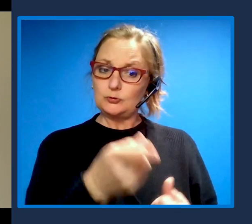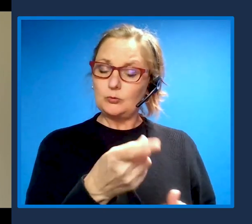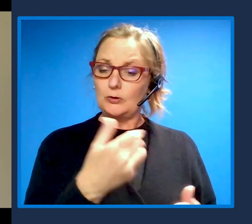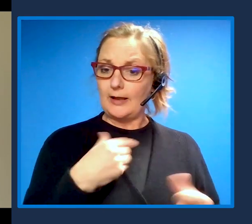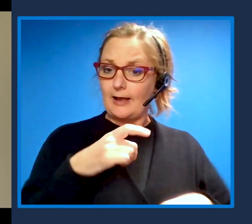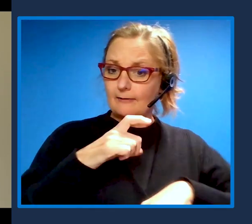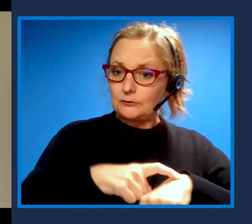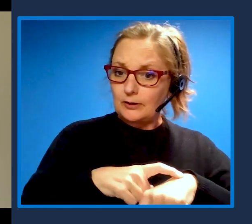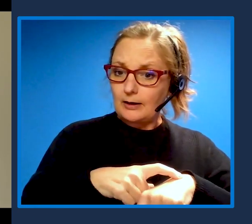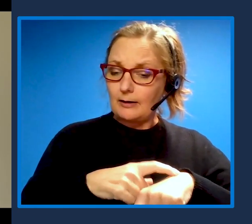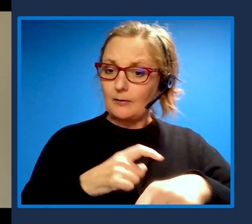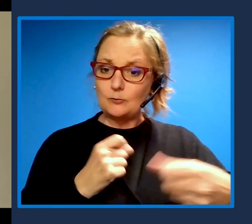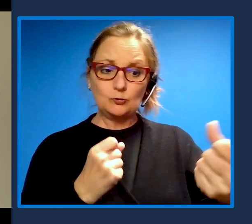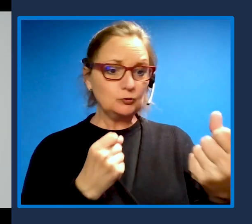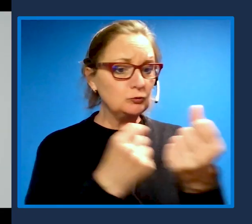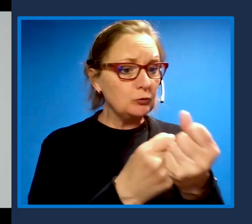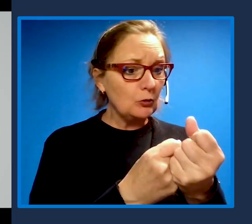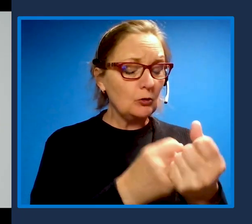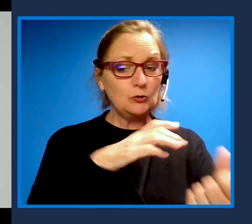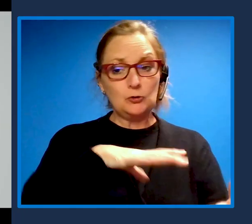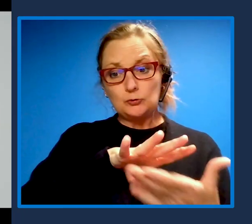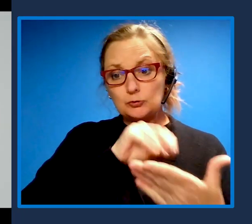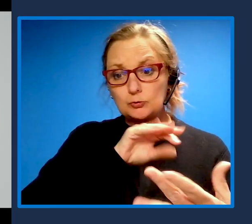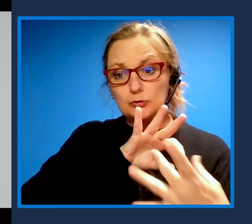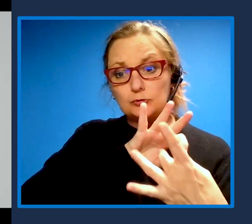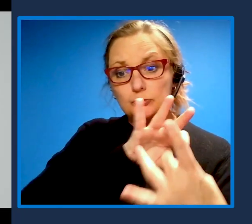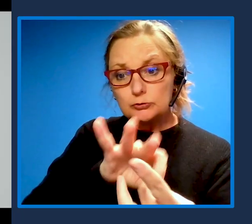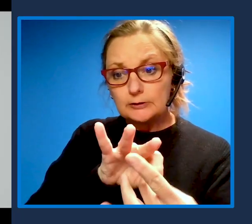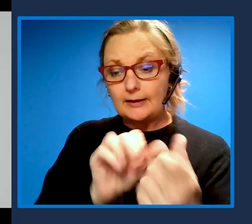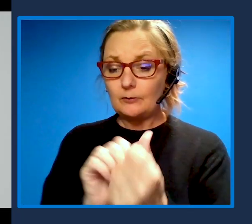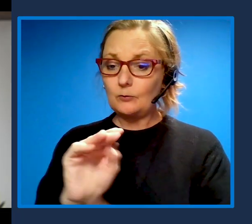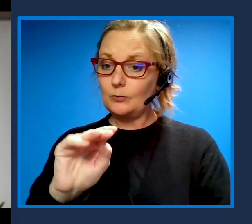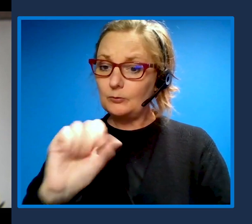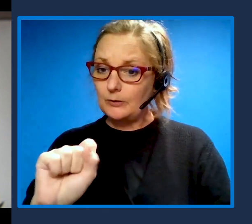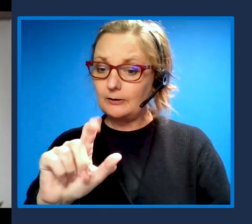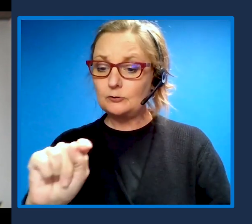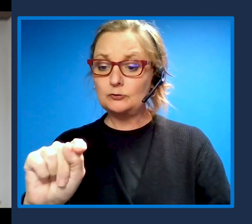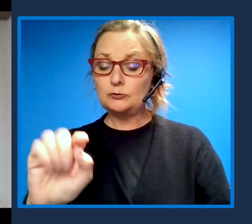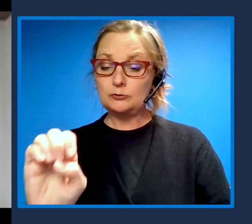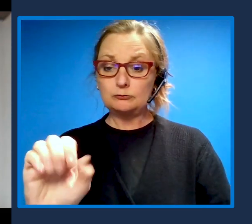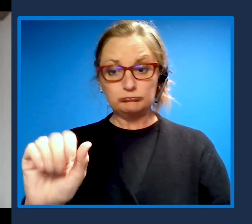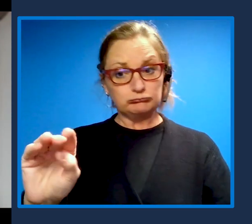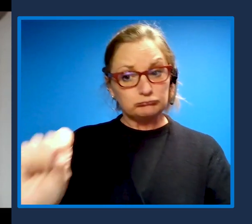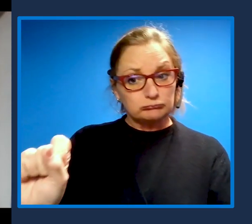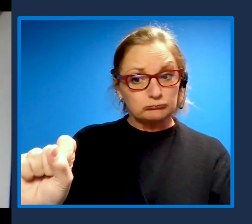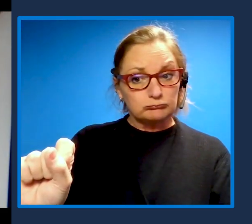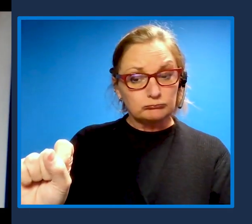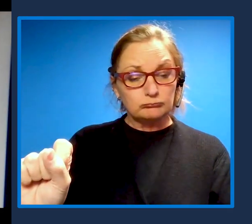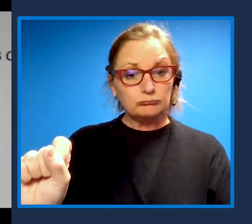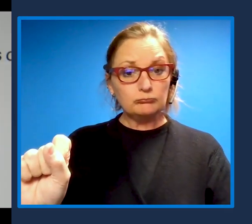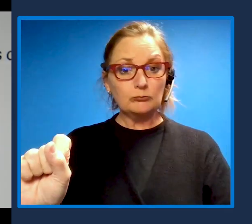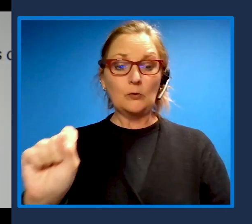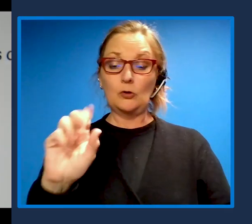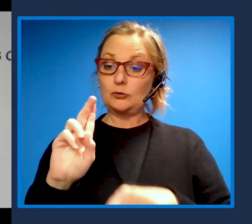and to learn to connect to things like Microsoft Teams and use Microsoft products